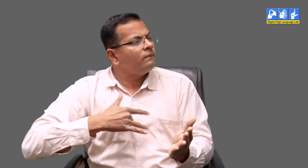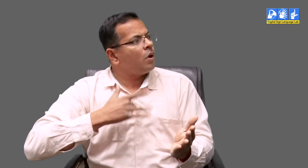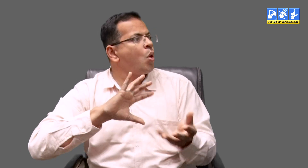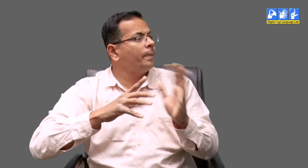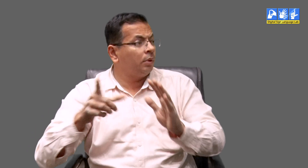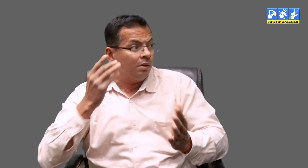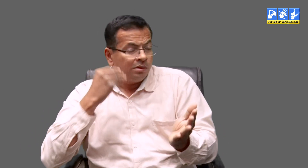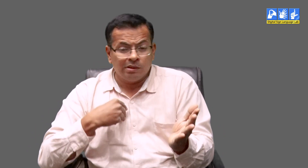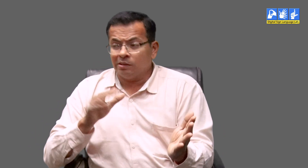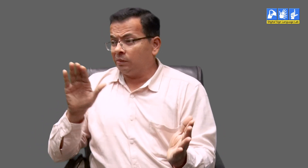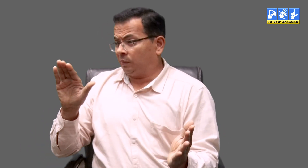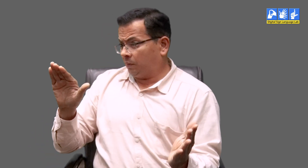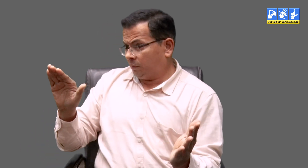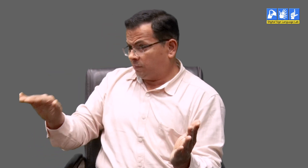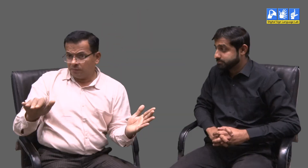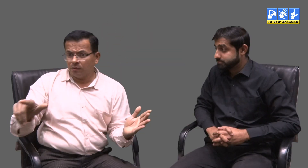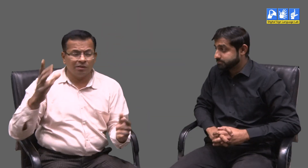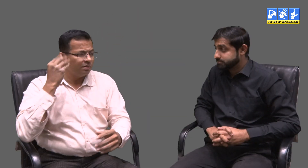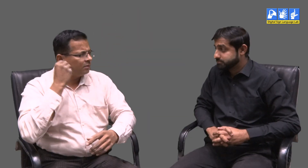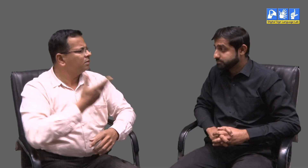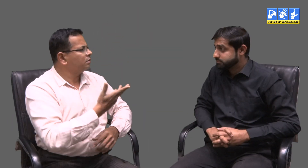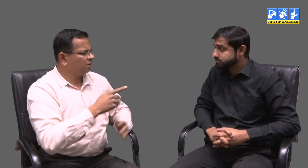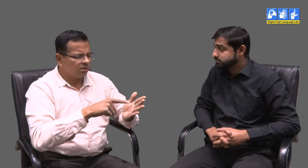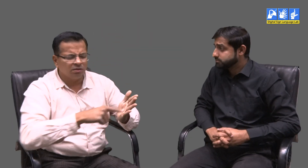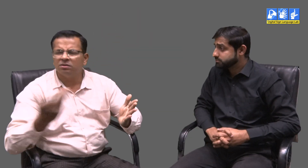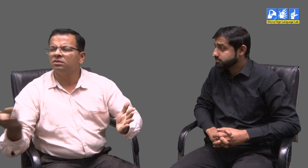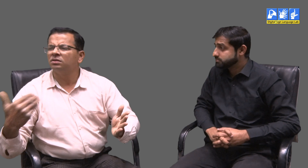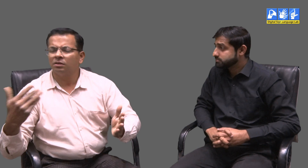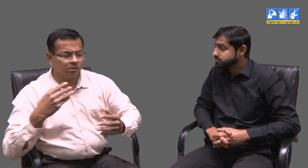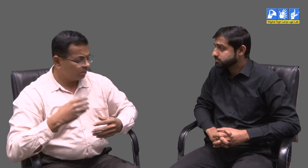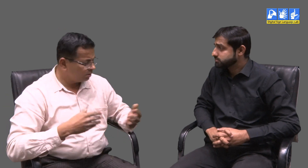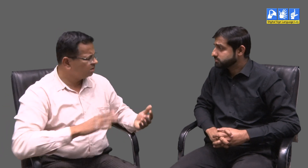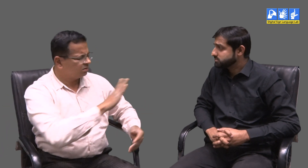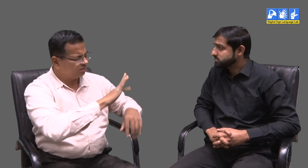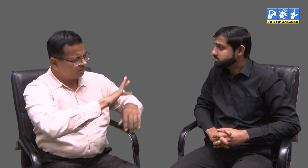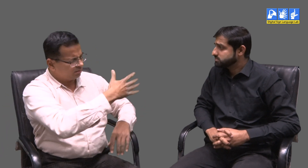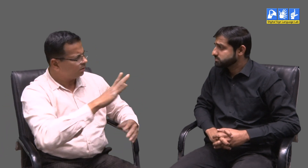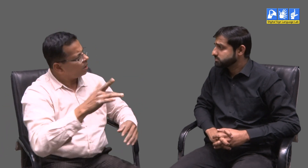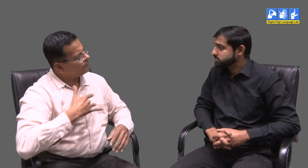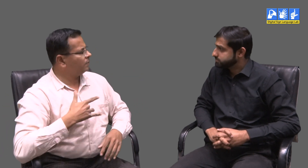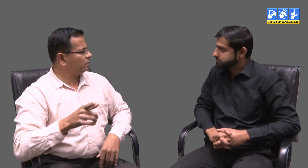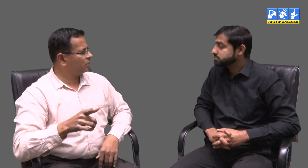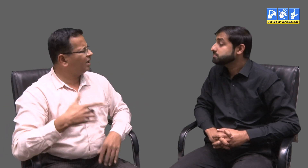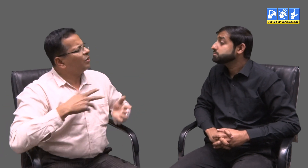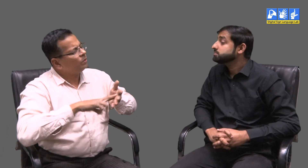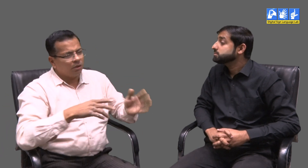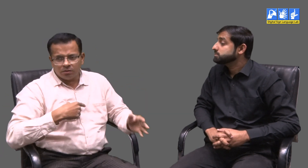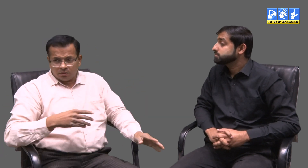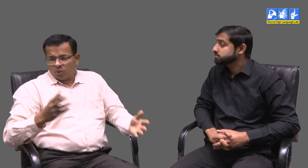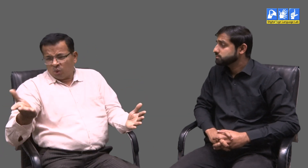tell me what the article was all about, he would definitely wave me away saying he is busy. This was his habit.